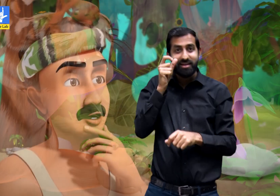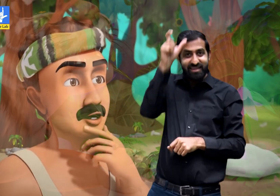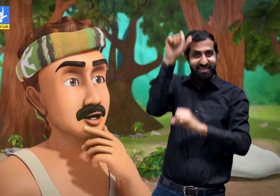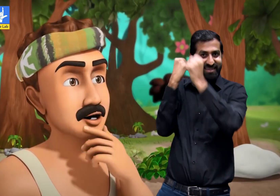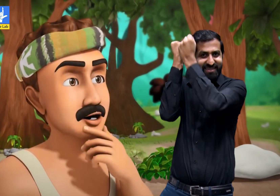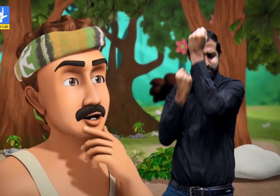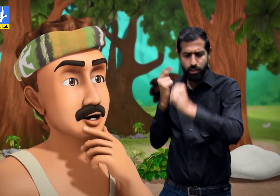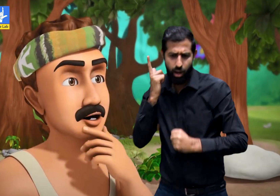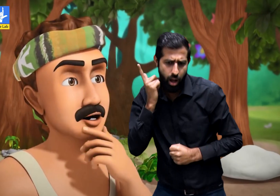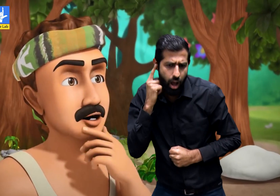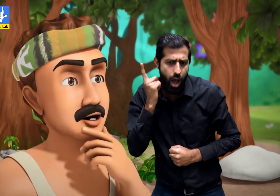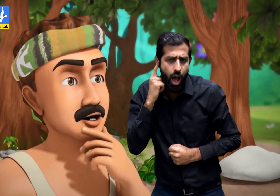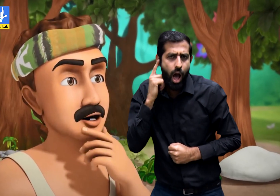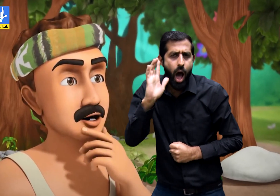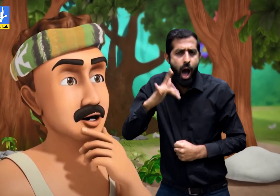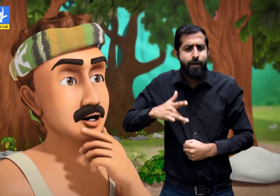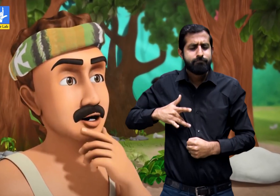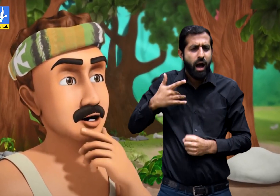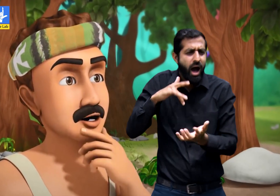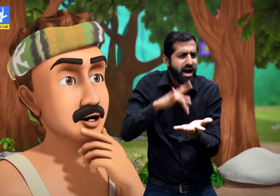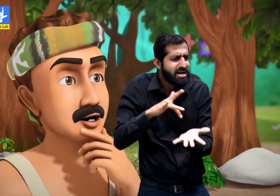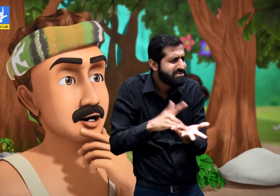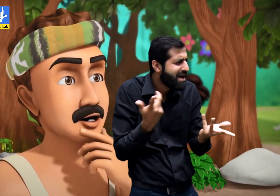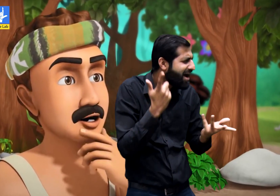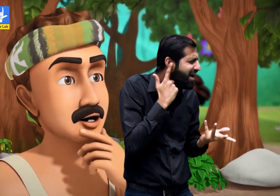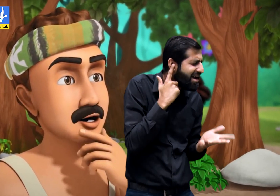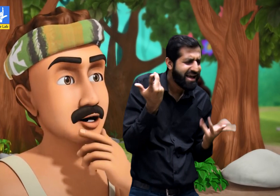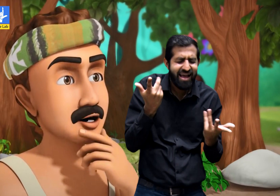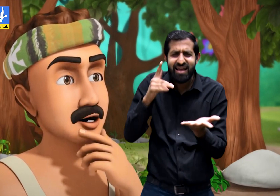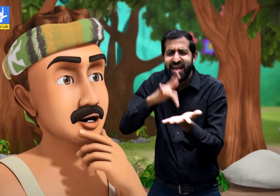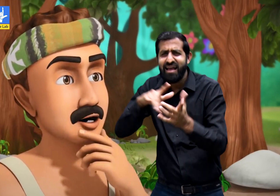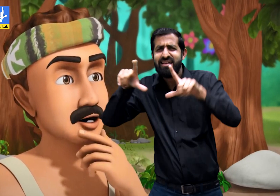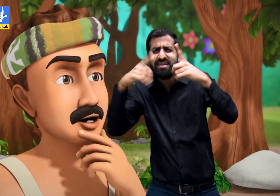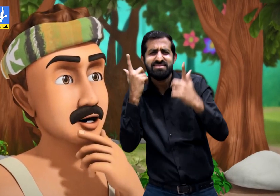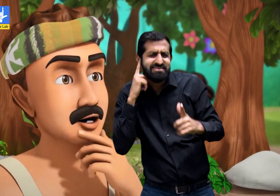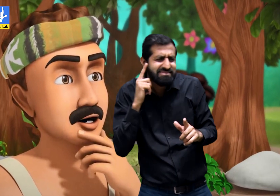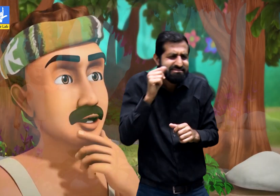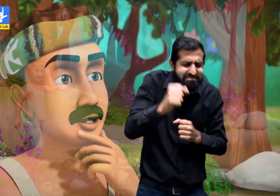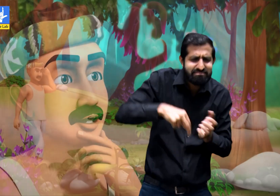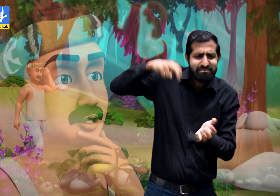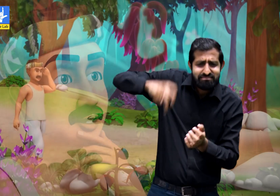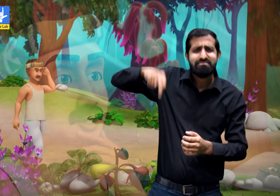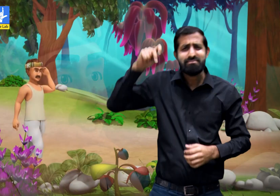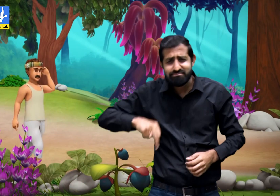At the same time, a farmer heard the sound. He began to wonder where the sound is coming from?